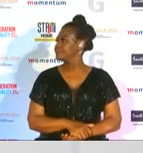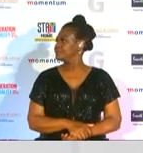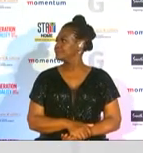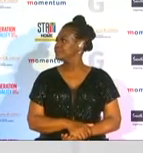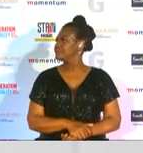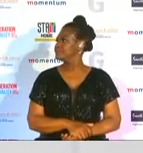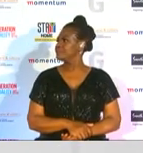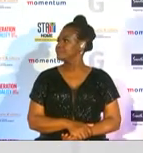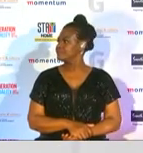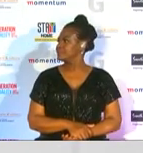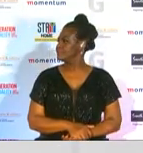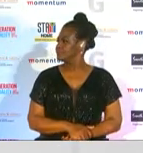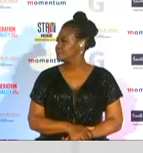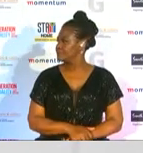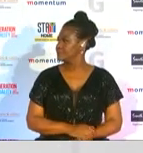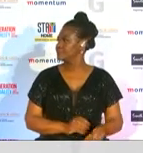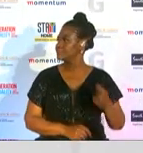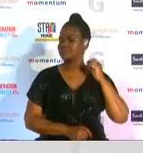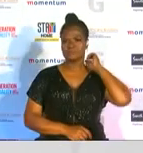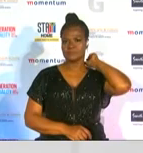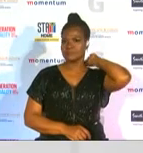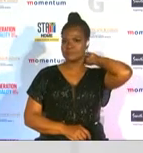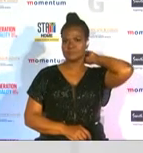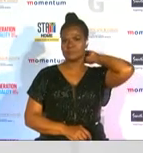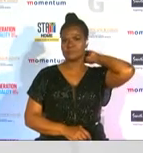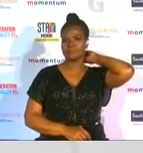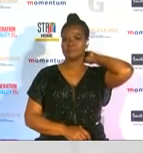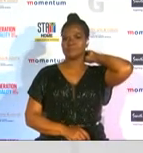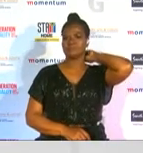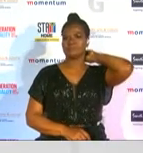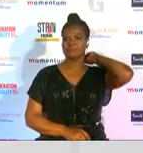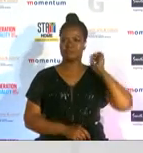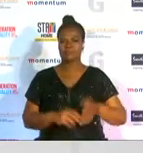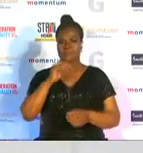o mamo no kawe mafu unfortunately asha cannot be with us tonight